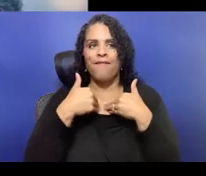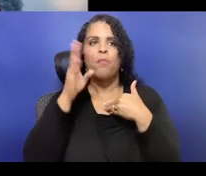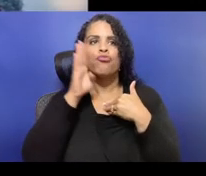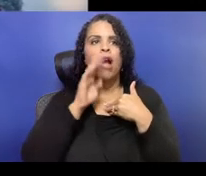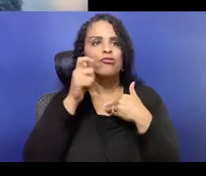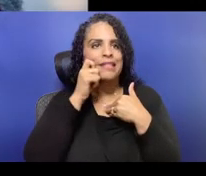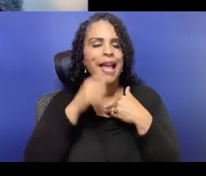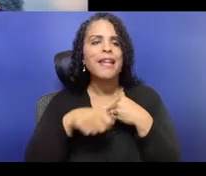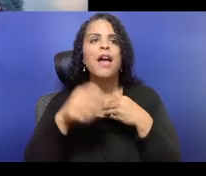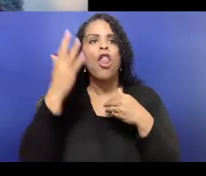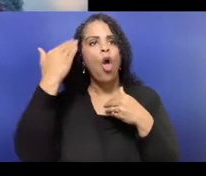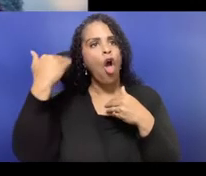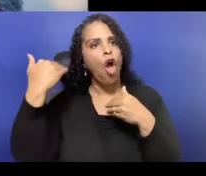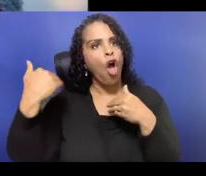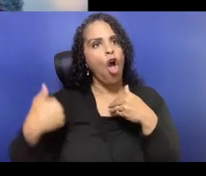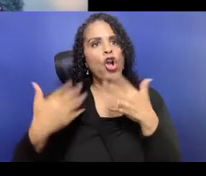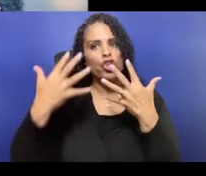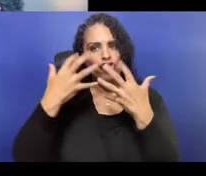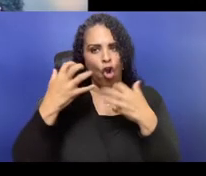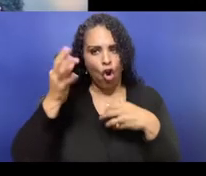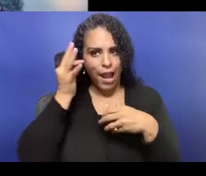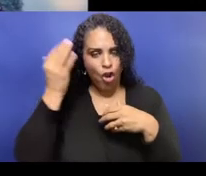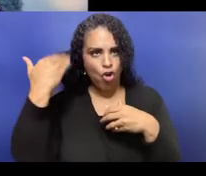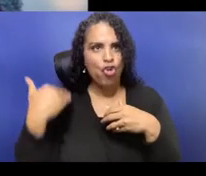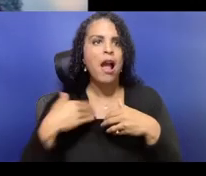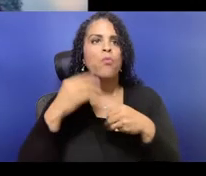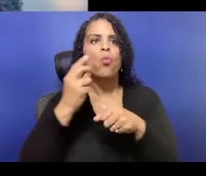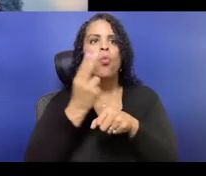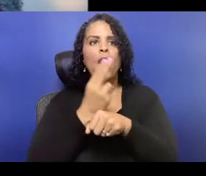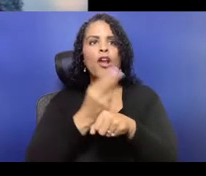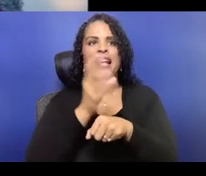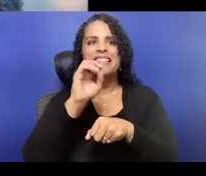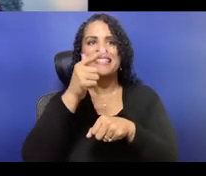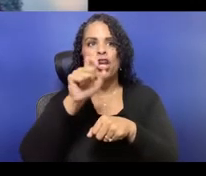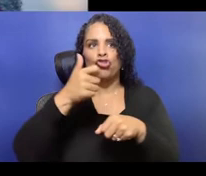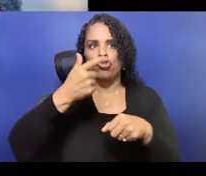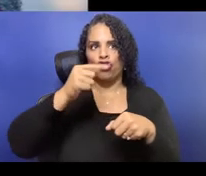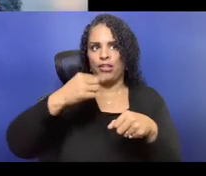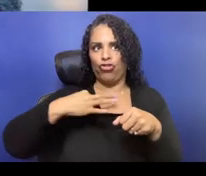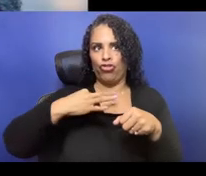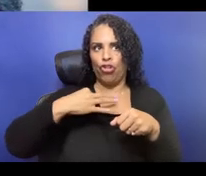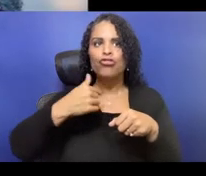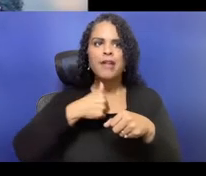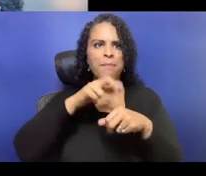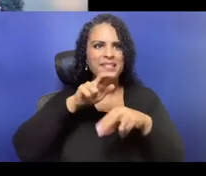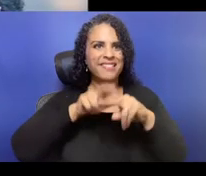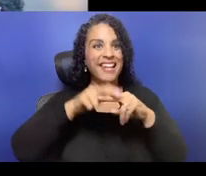Flux Theatre Ensemble, and Creating New Futures. And we are thrilled to shout-out the work